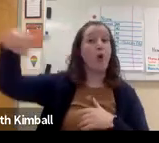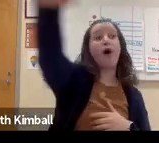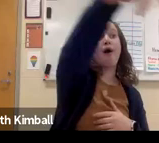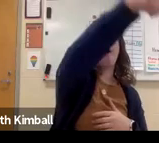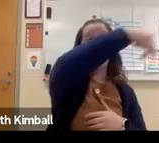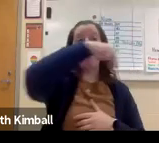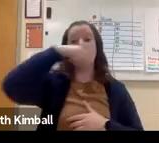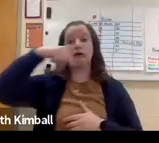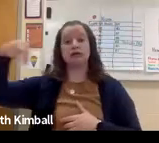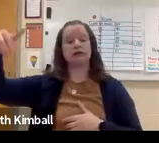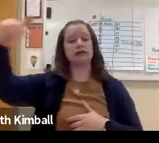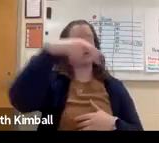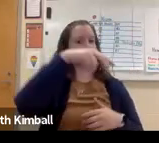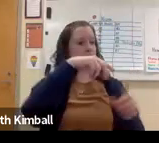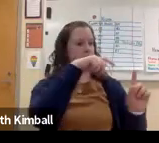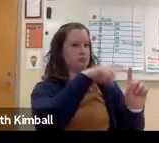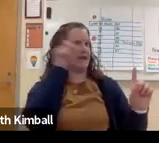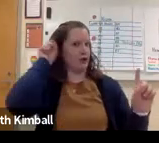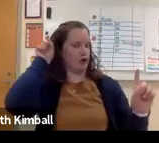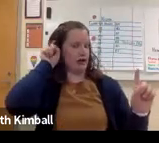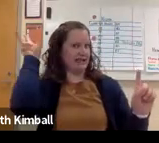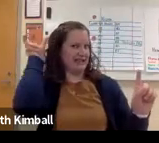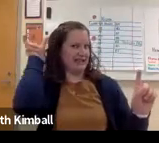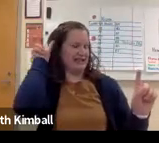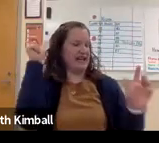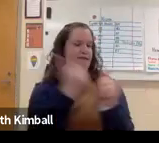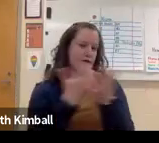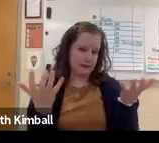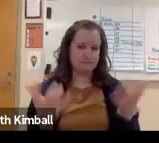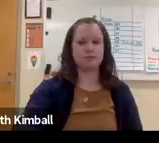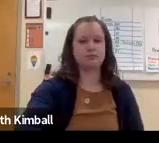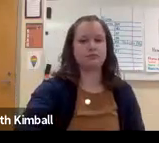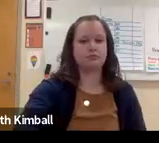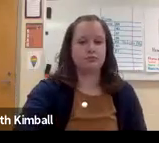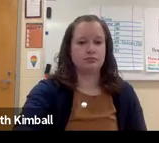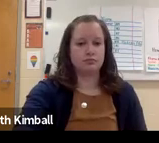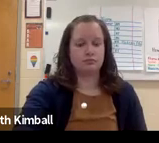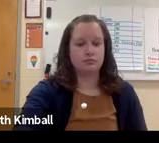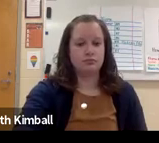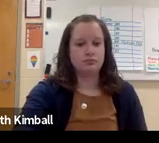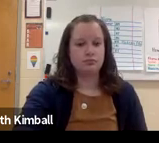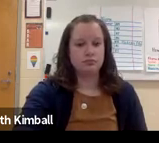And wherever the teacher walks, anywhere in the classroom, then the student would be able to hear what the teacher is saying.